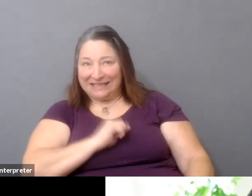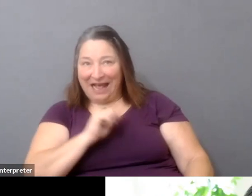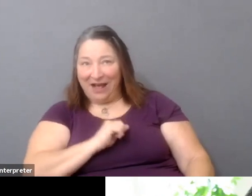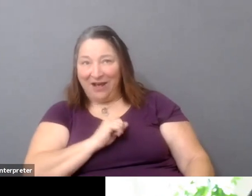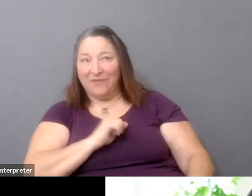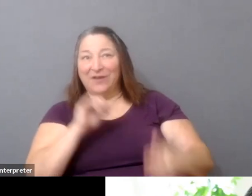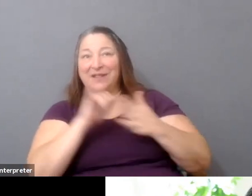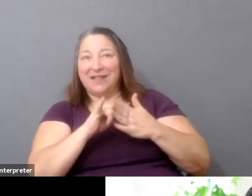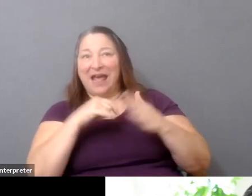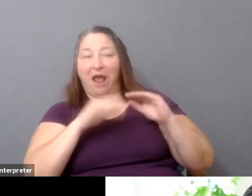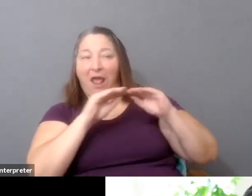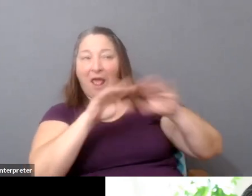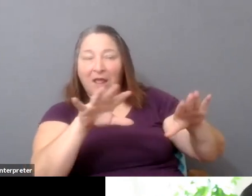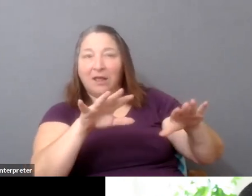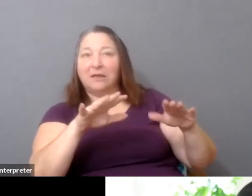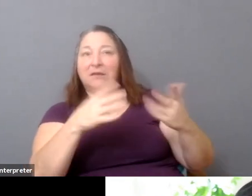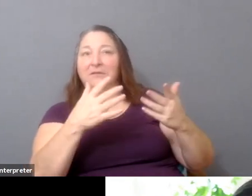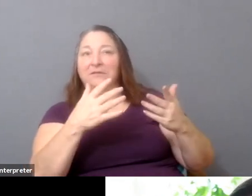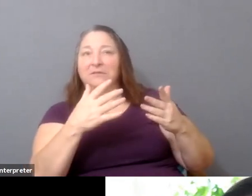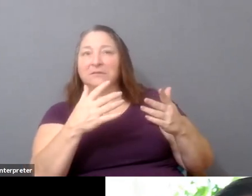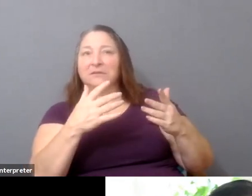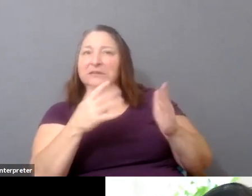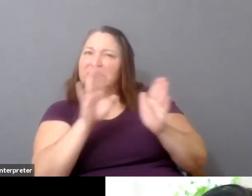of low cost to you. And it's kind of--